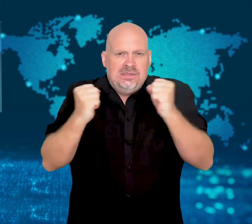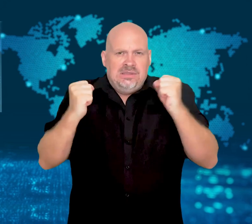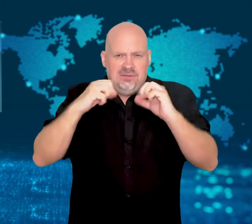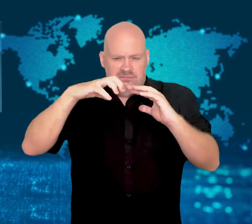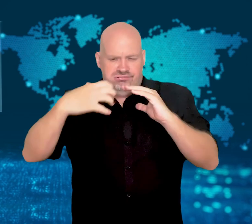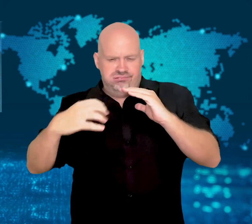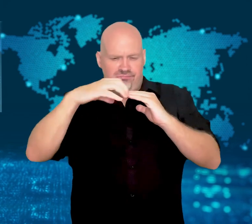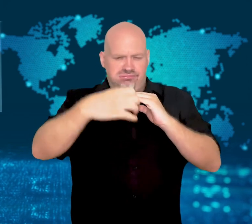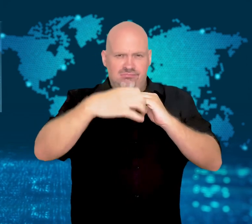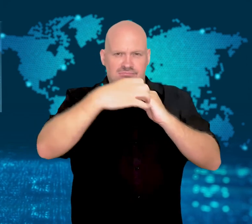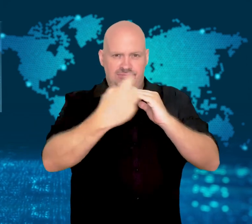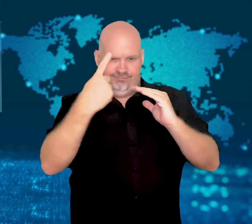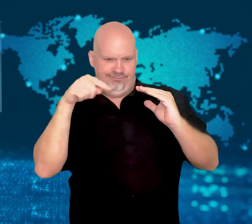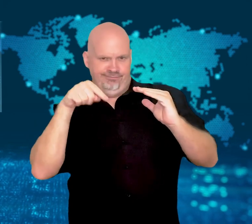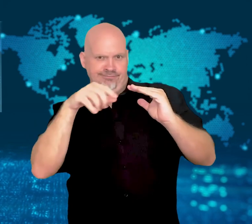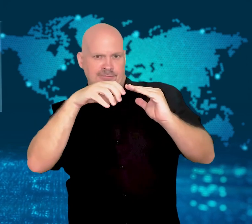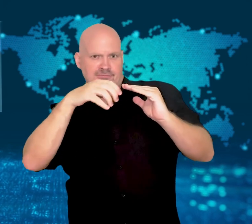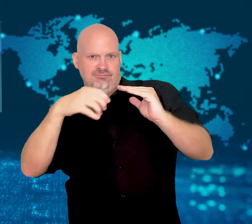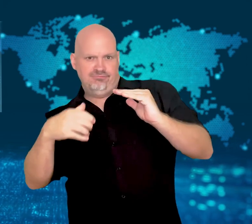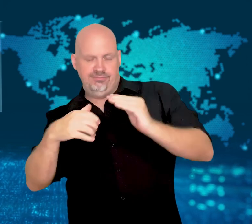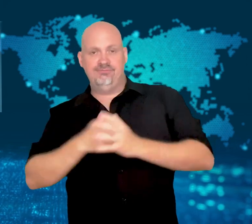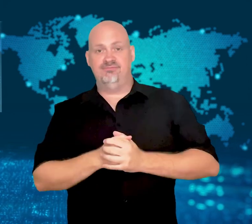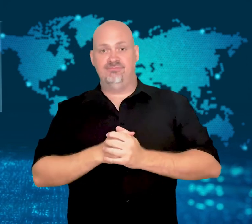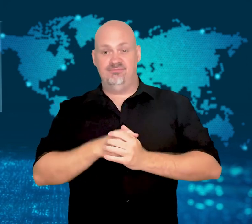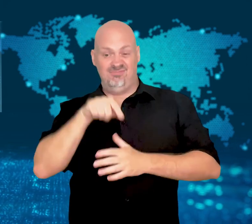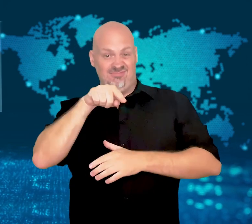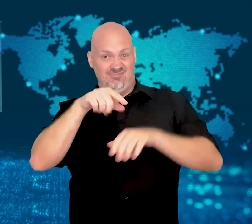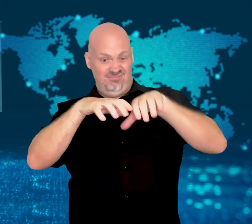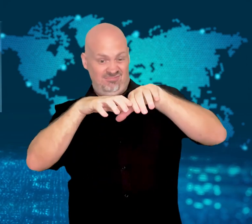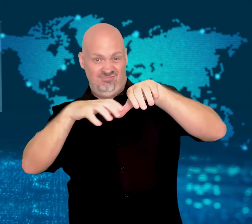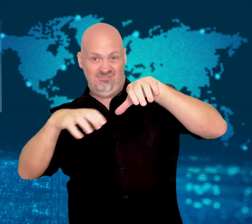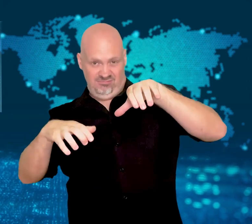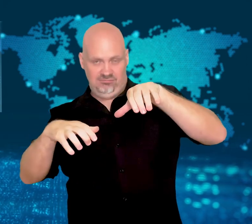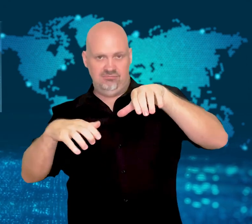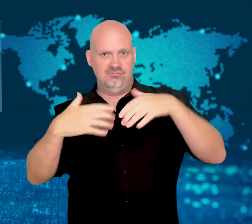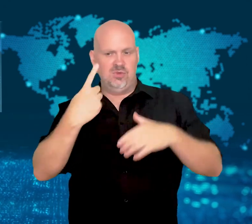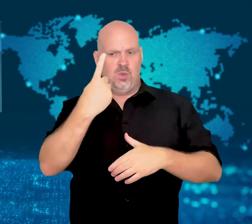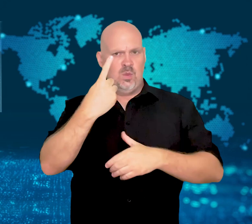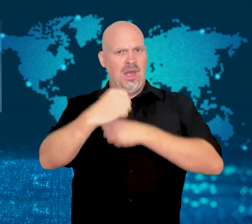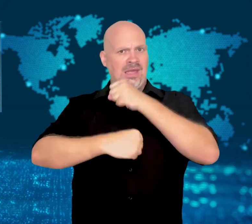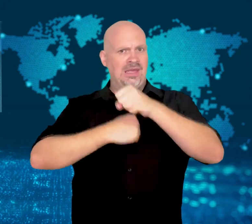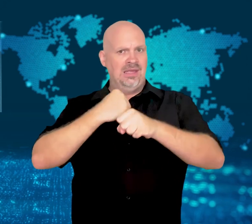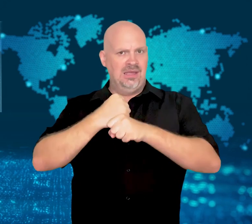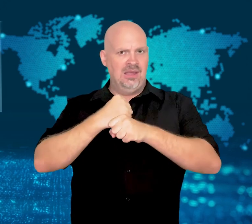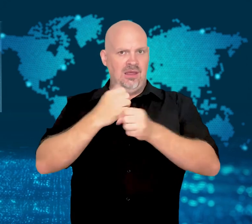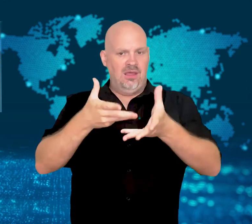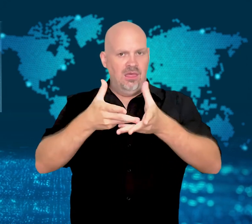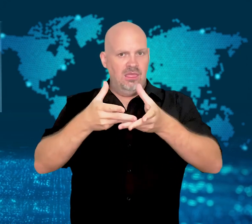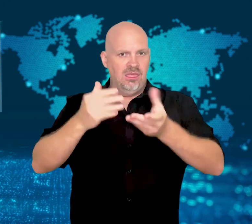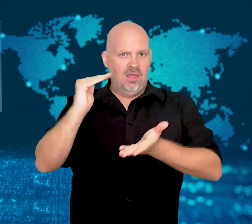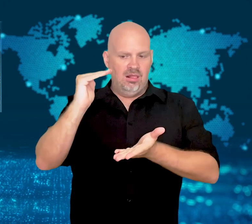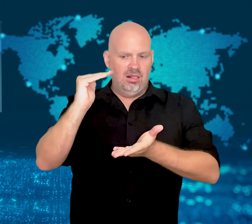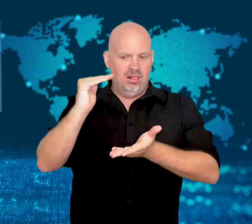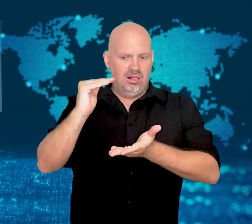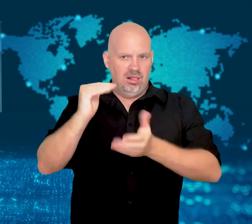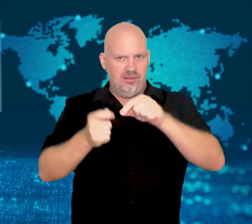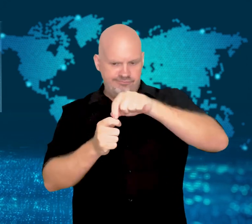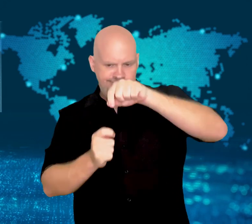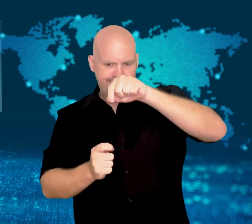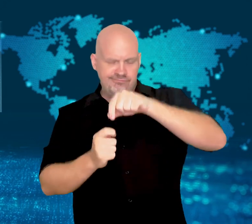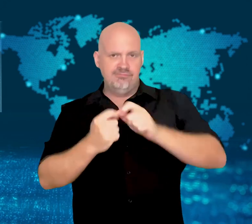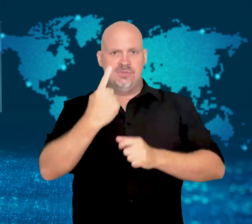and it has been melting and thinning at around 1 meter per year.